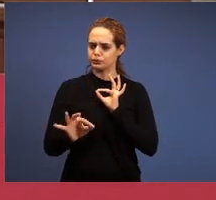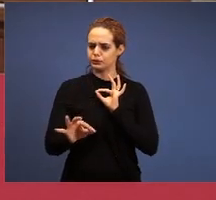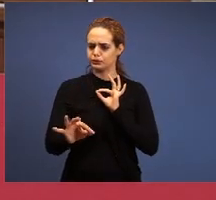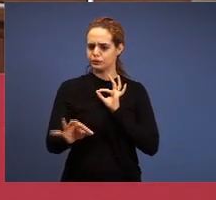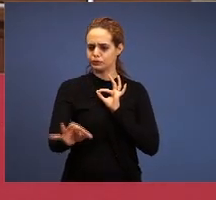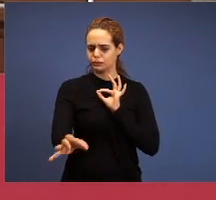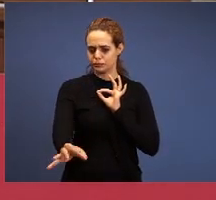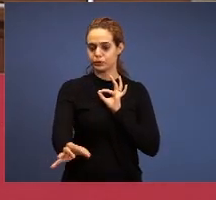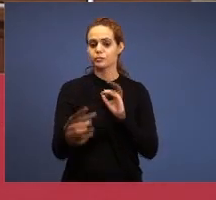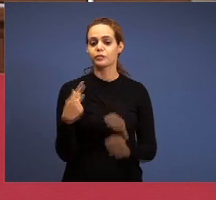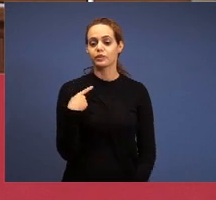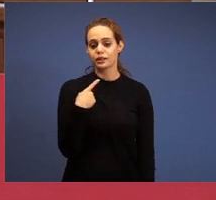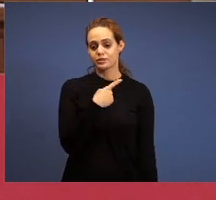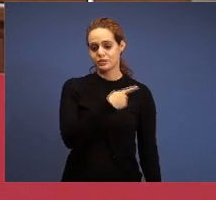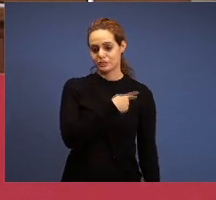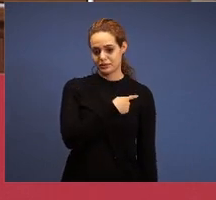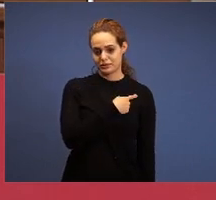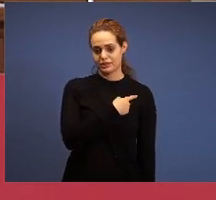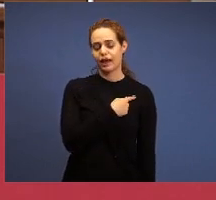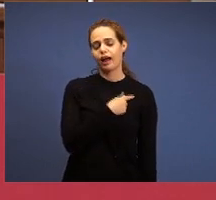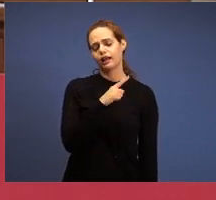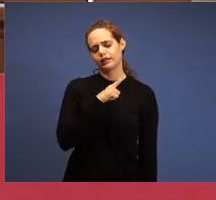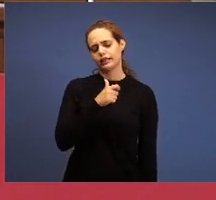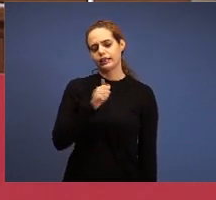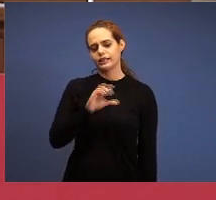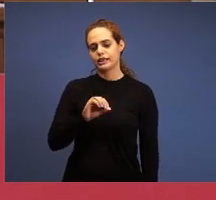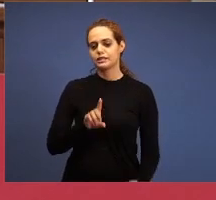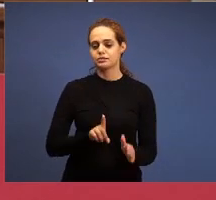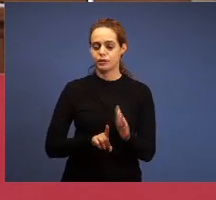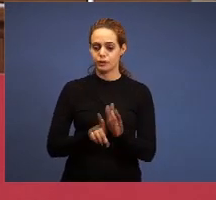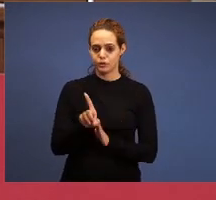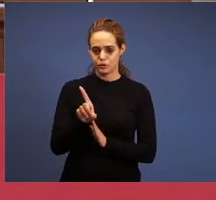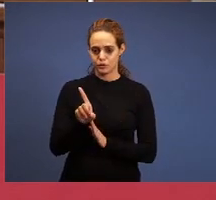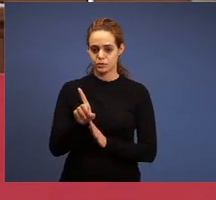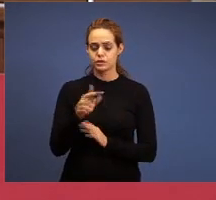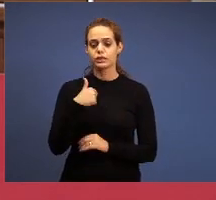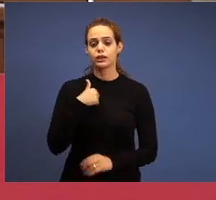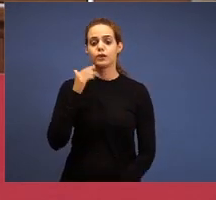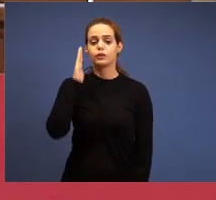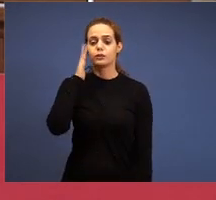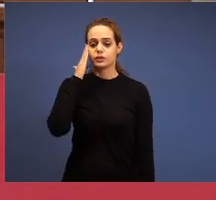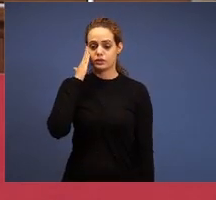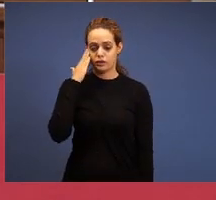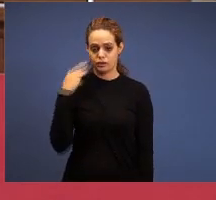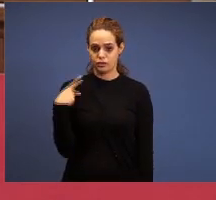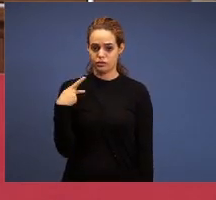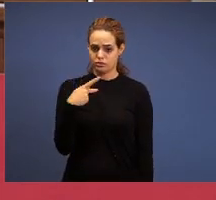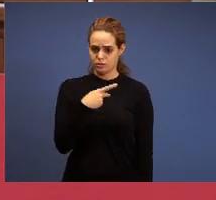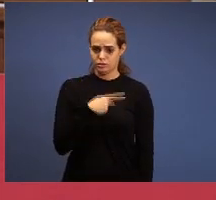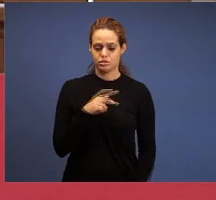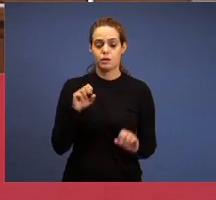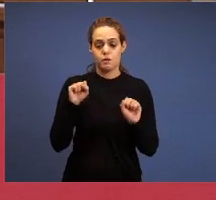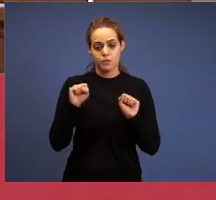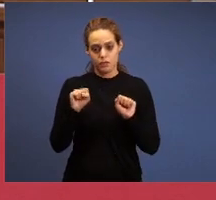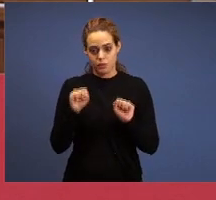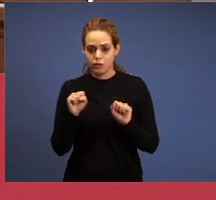to do, I even understand that the pastors can focus on talking a little more about it,